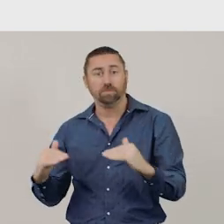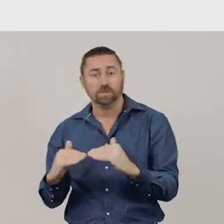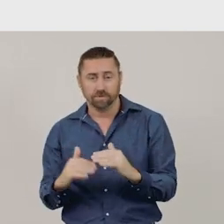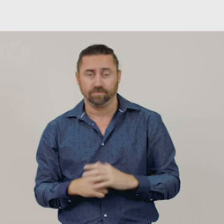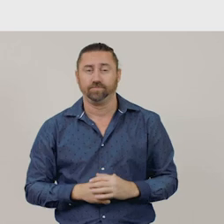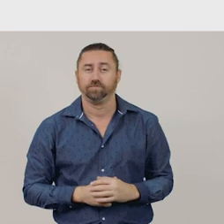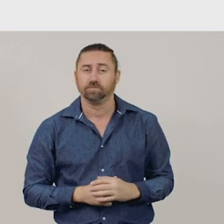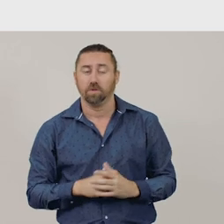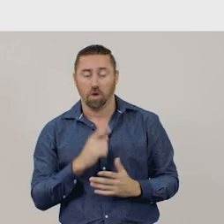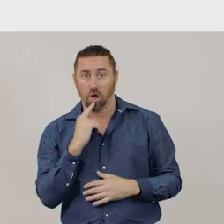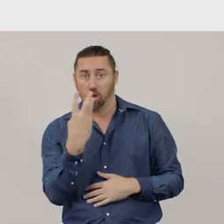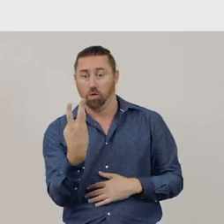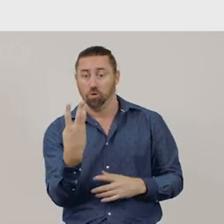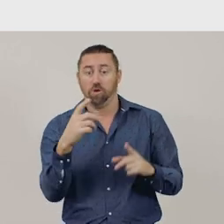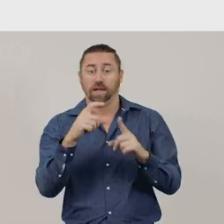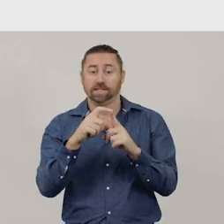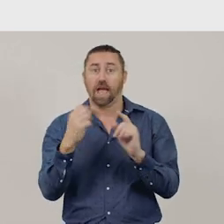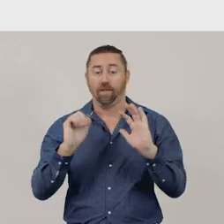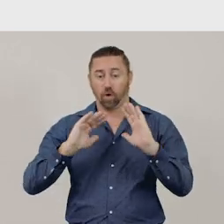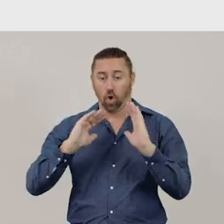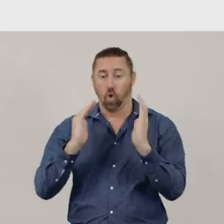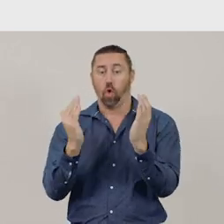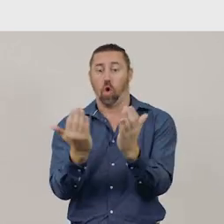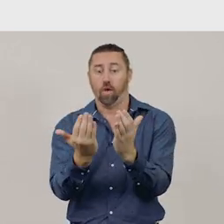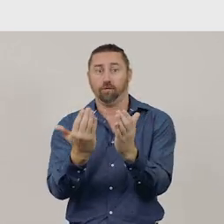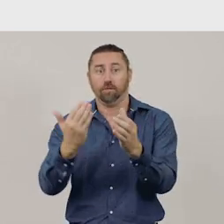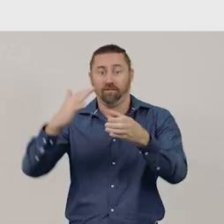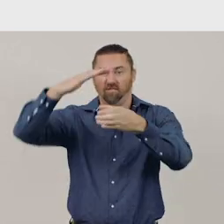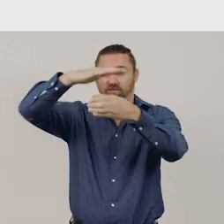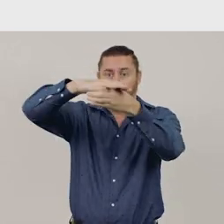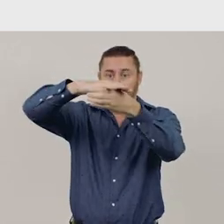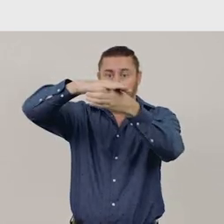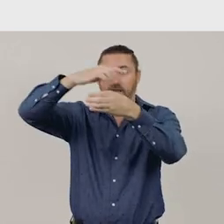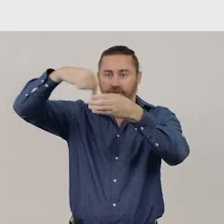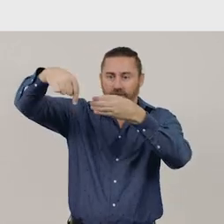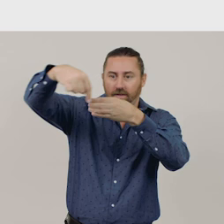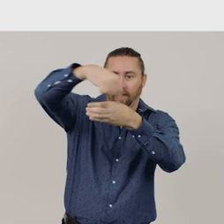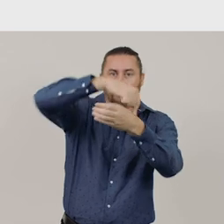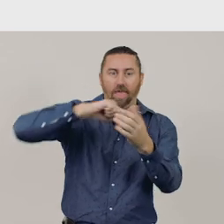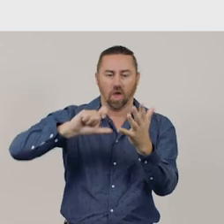Three-dimensional objects with curved and flat surfaces have curved edges.